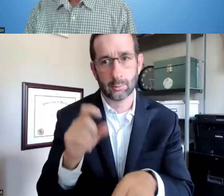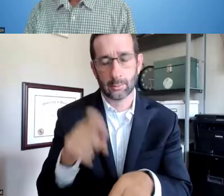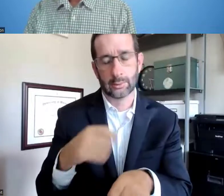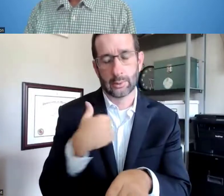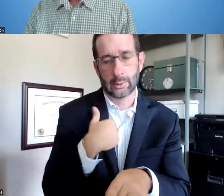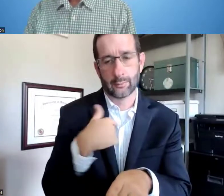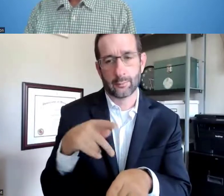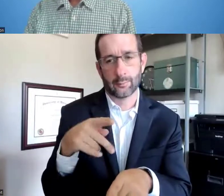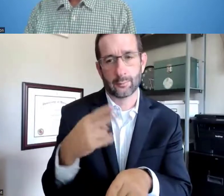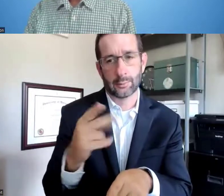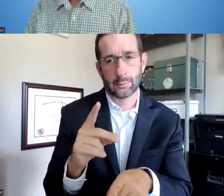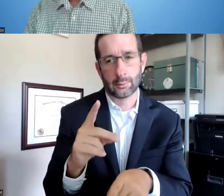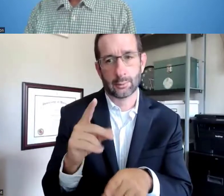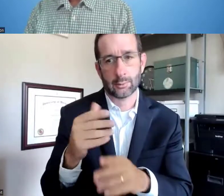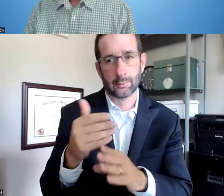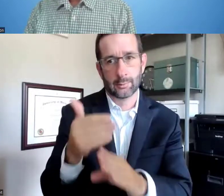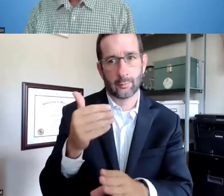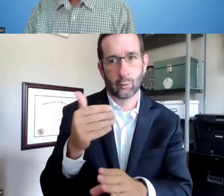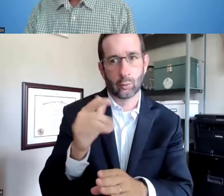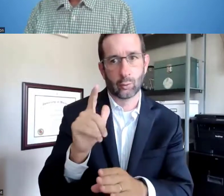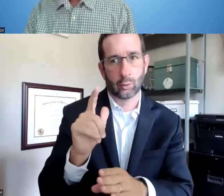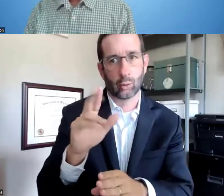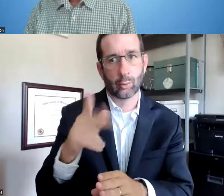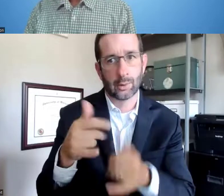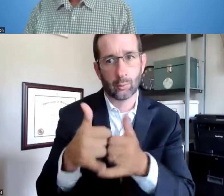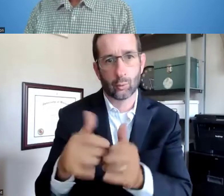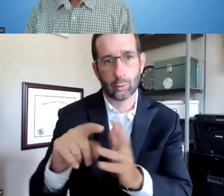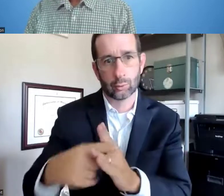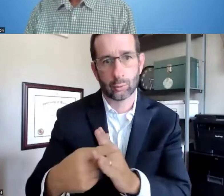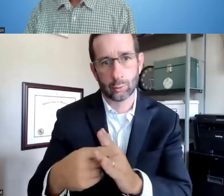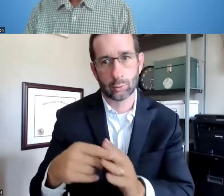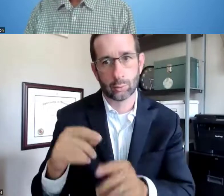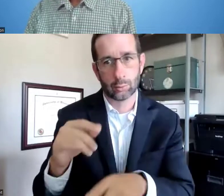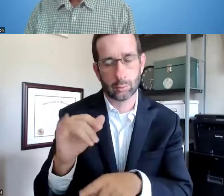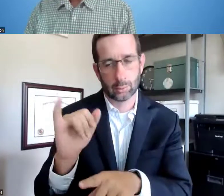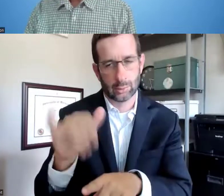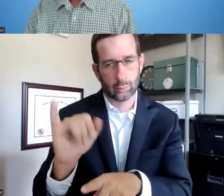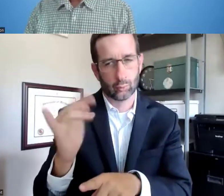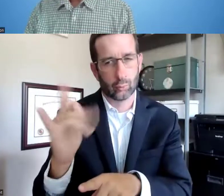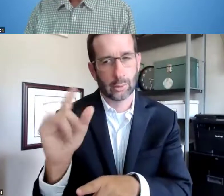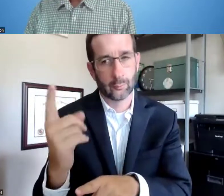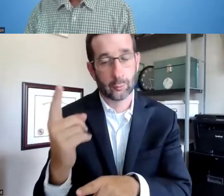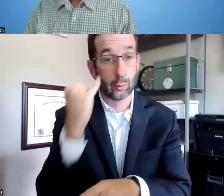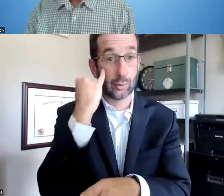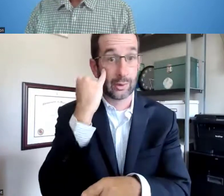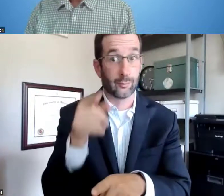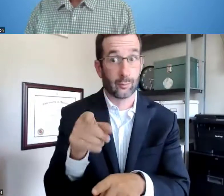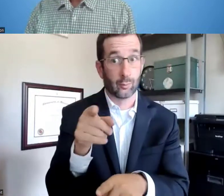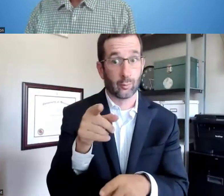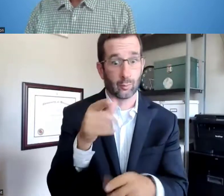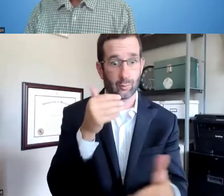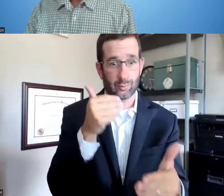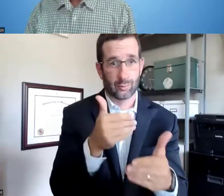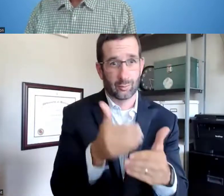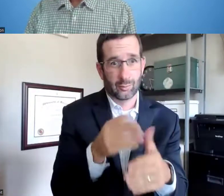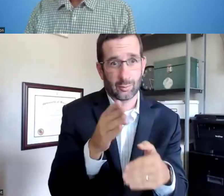So you must receive your PhD before the LRP award starts, and that would be on July 1.